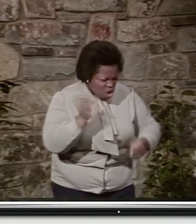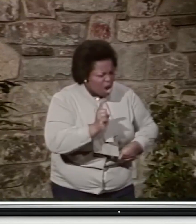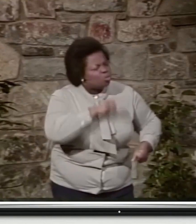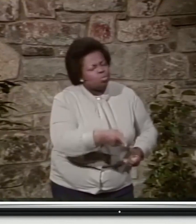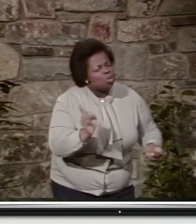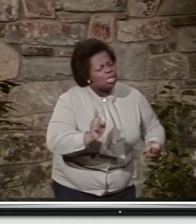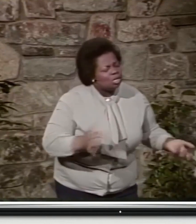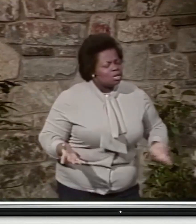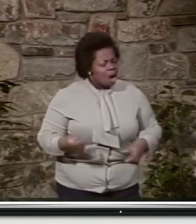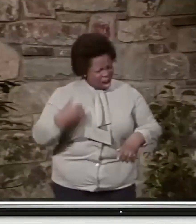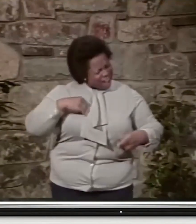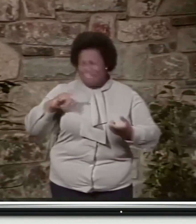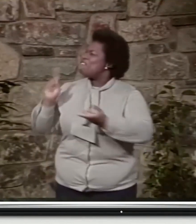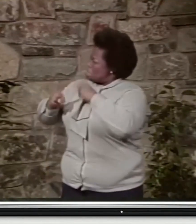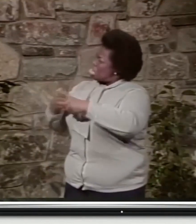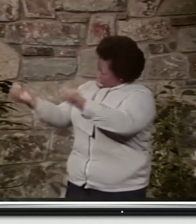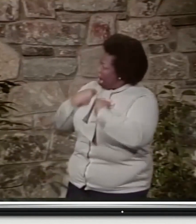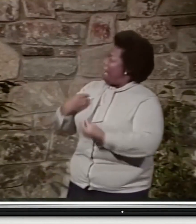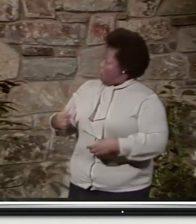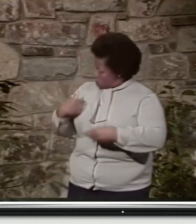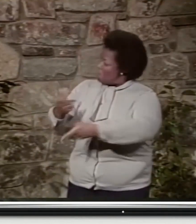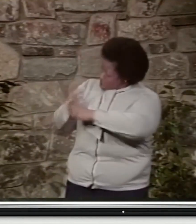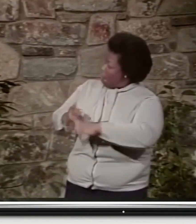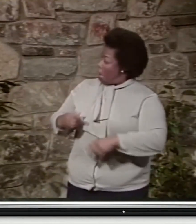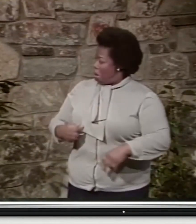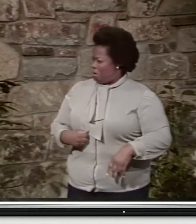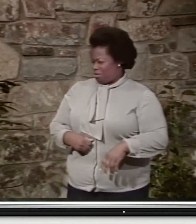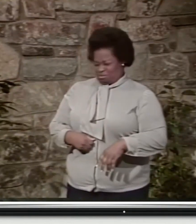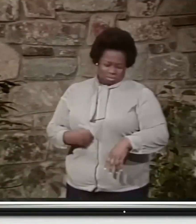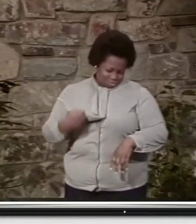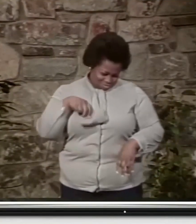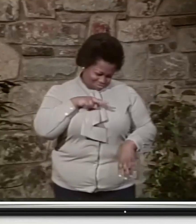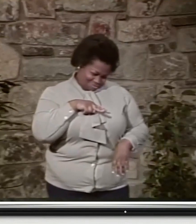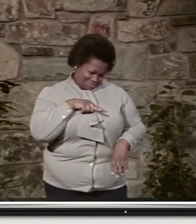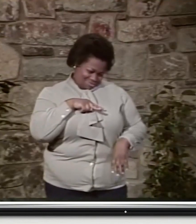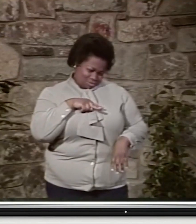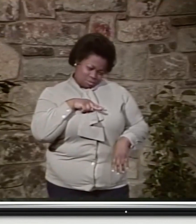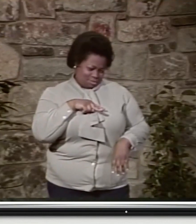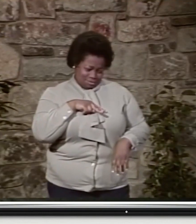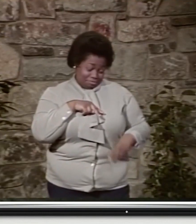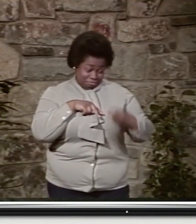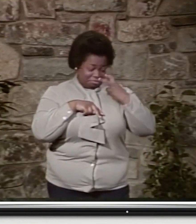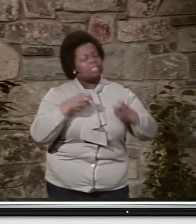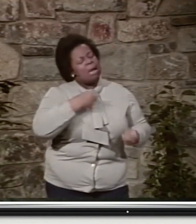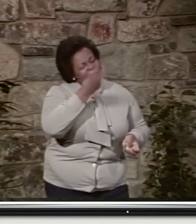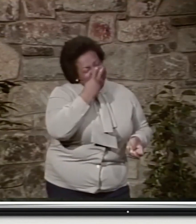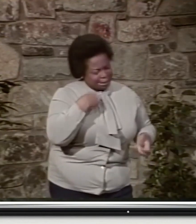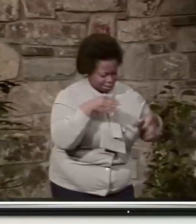But I said, where did you really get it? Oh, a friend gave it to me. I bought it. Come on. I don't think so.